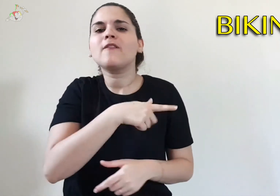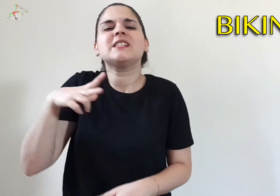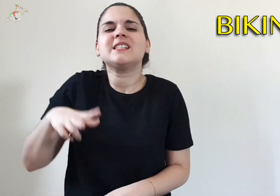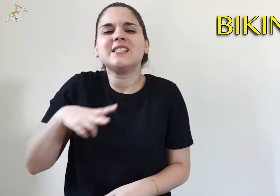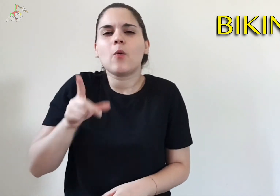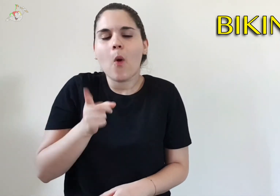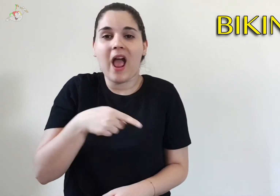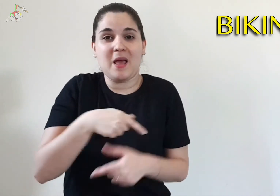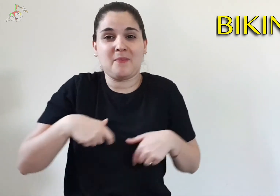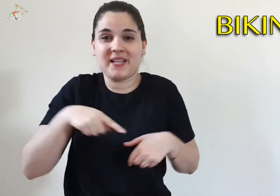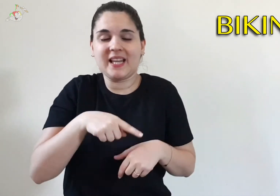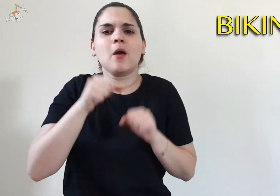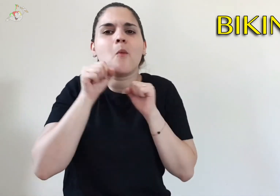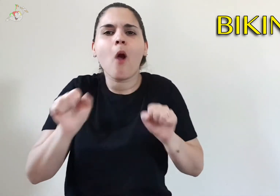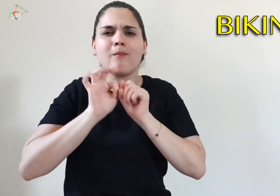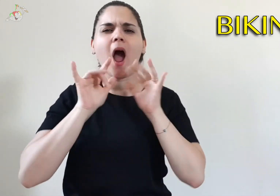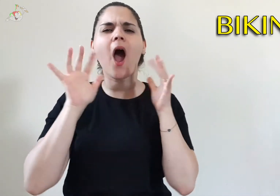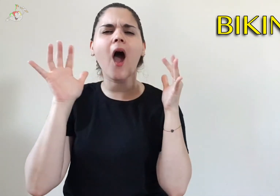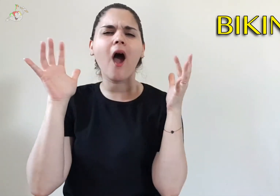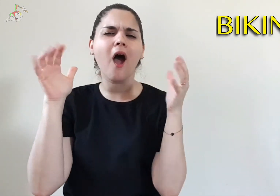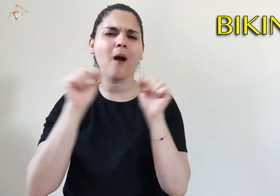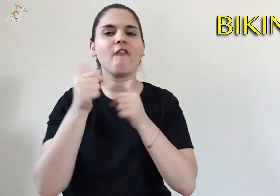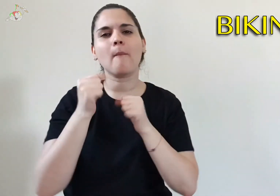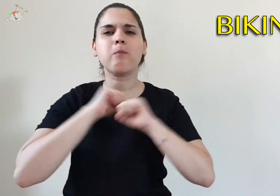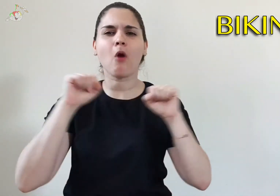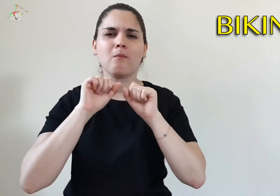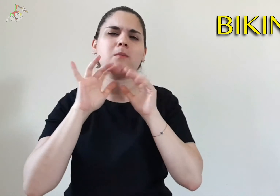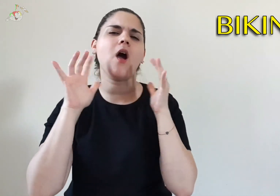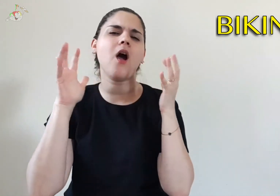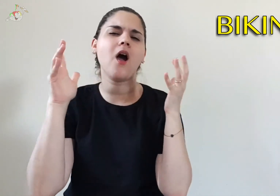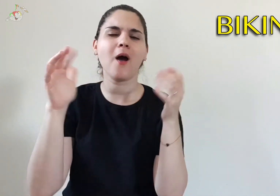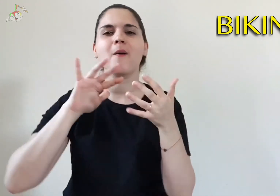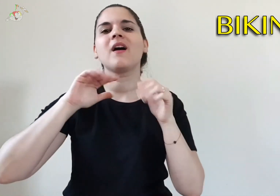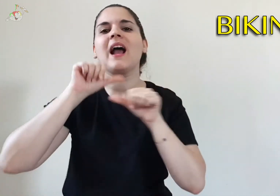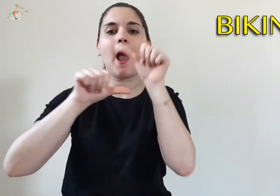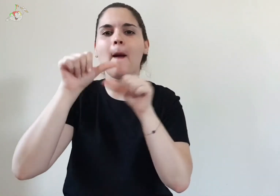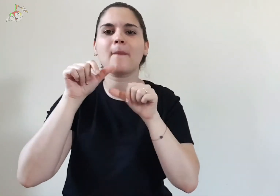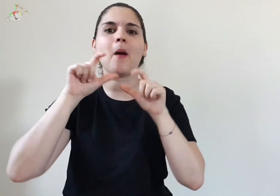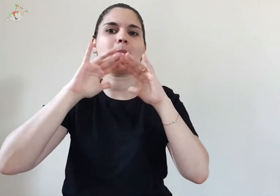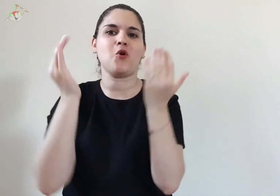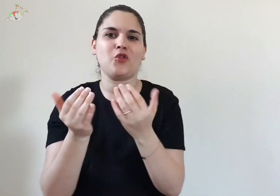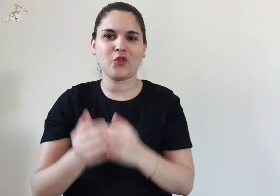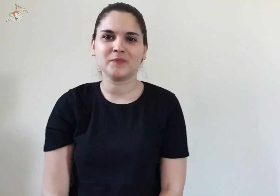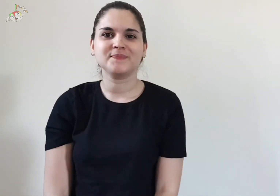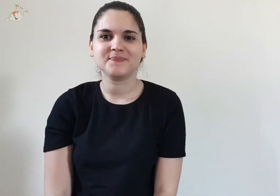hope that the bikini could shock the world like a bomb and revolutionize it.